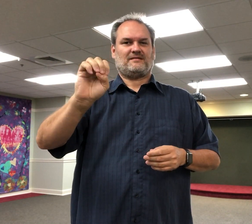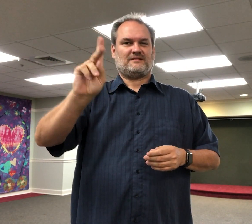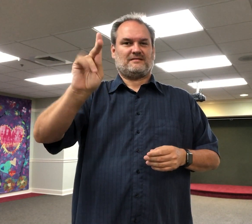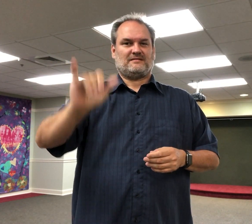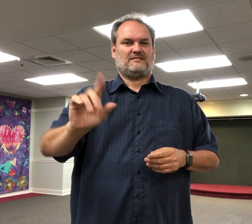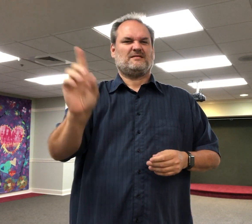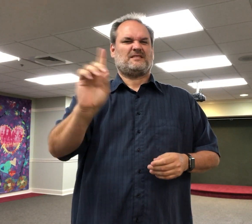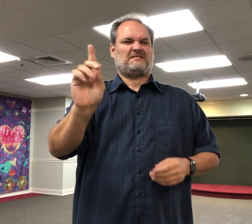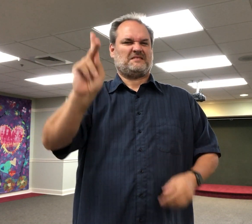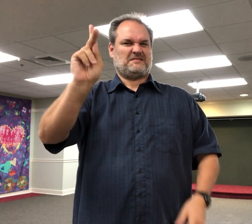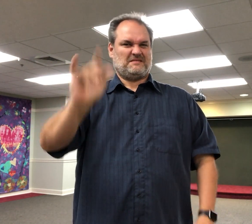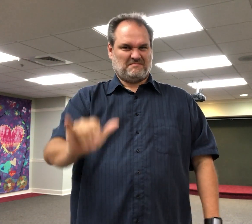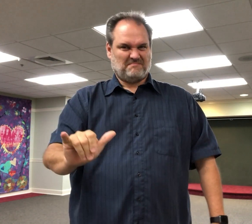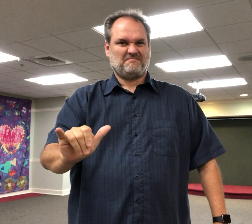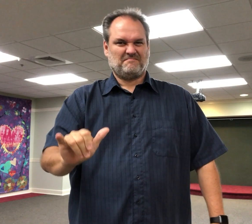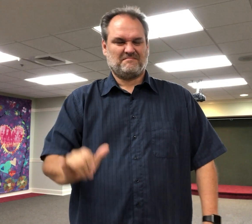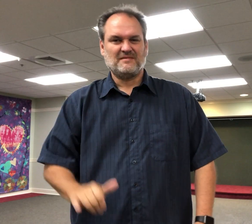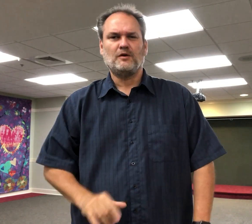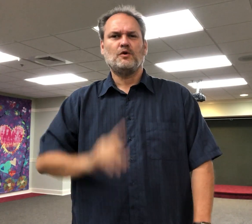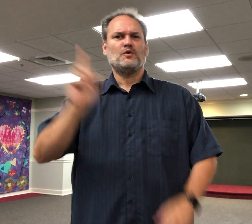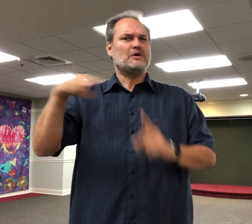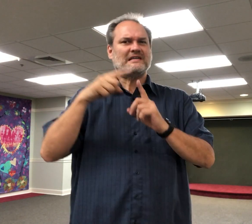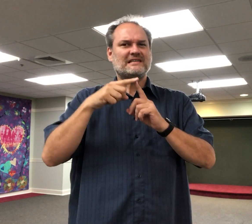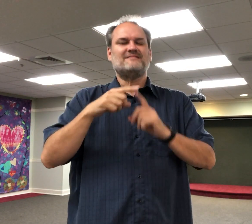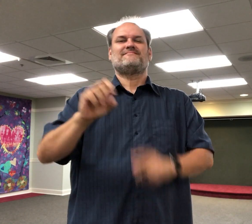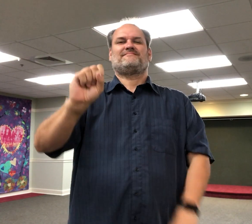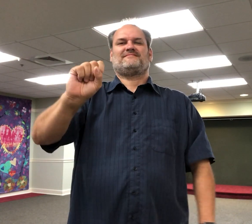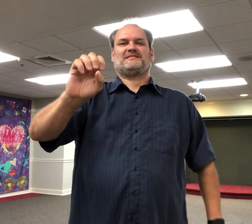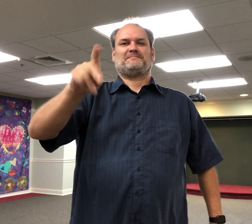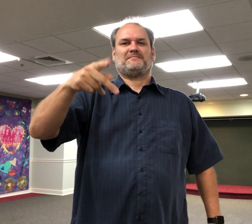We hope you will come join us on Saturday, September